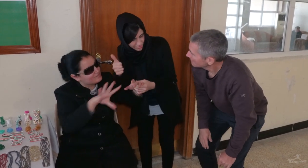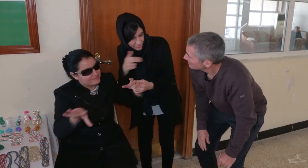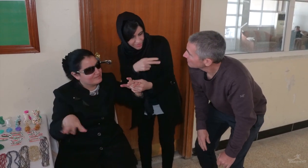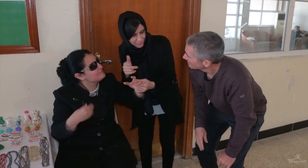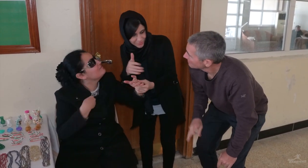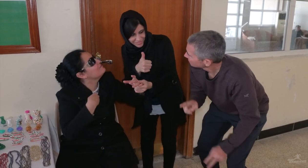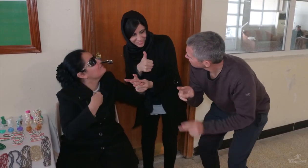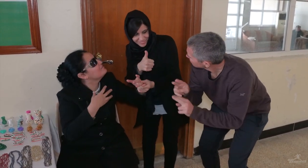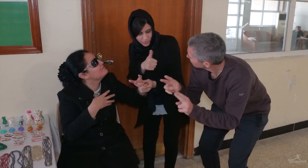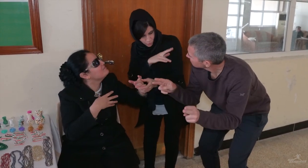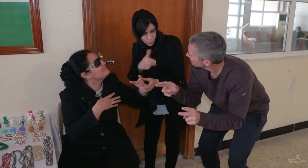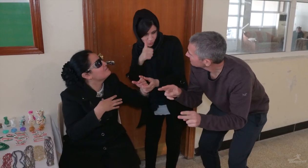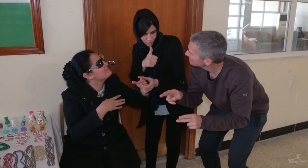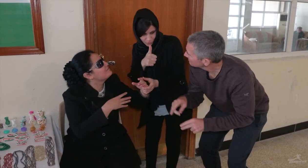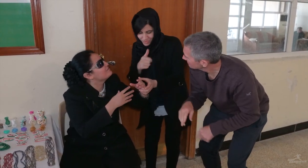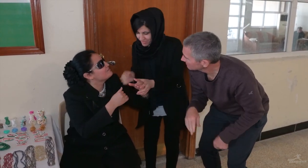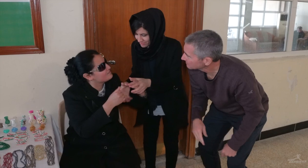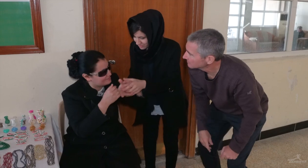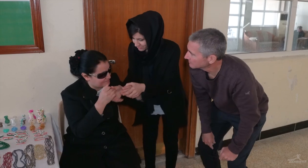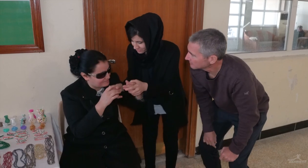She understands you very well.